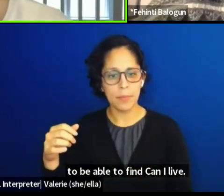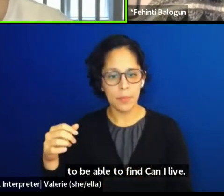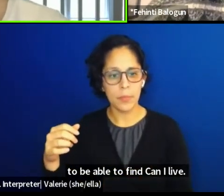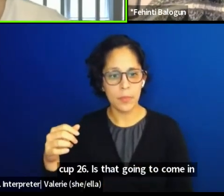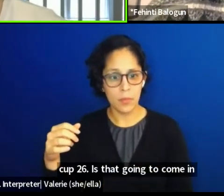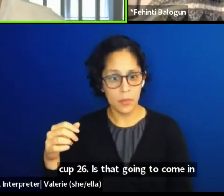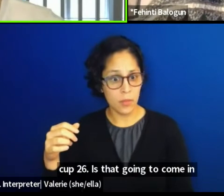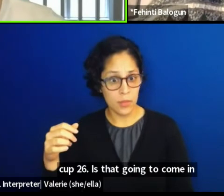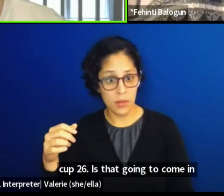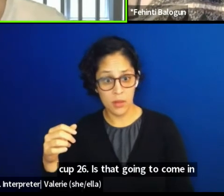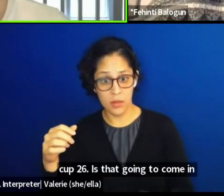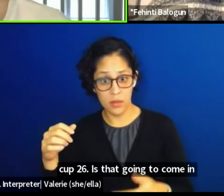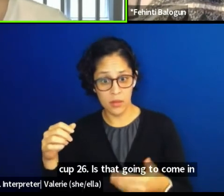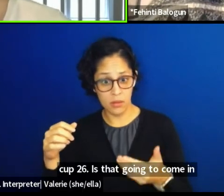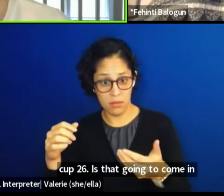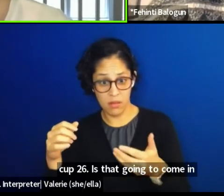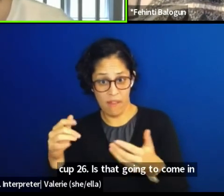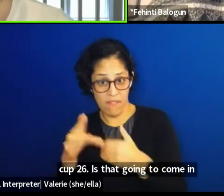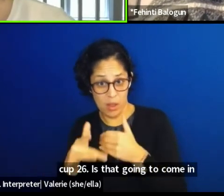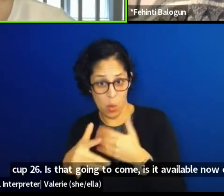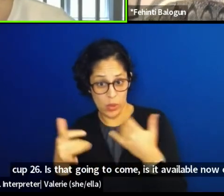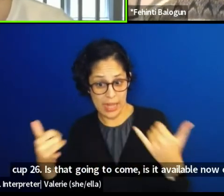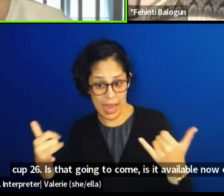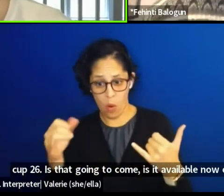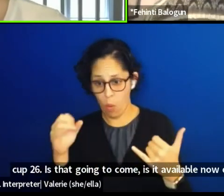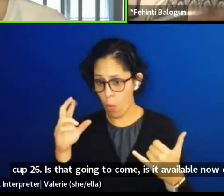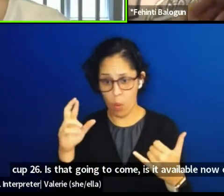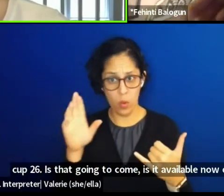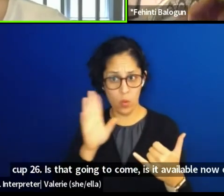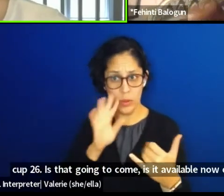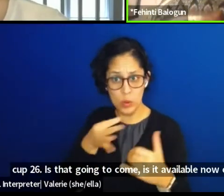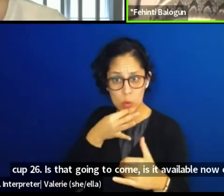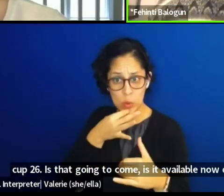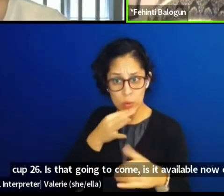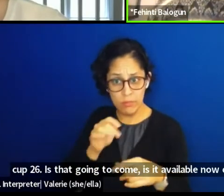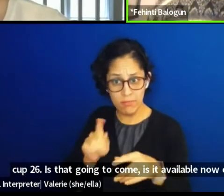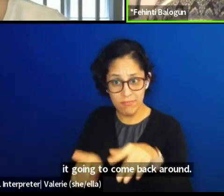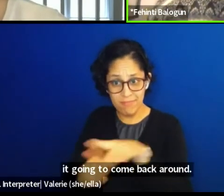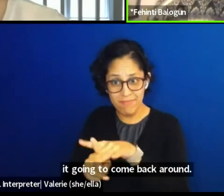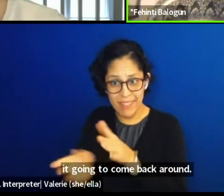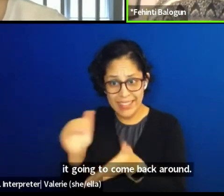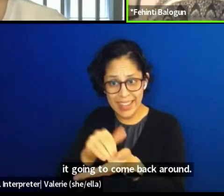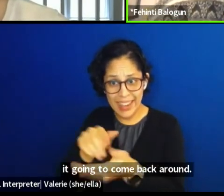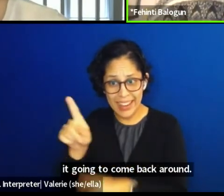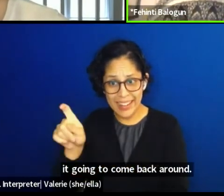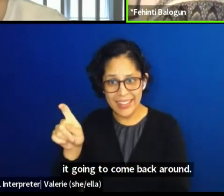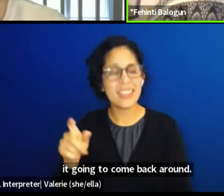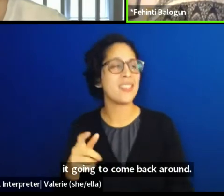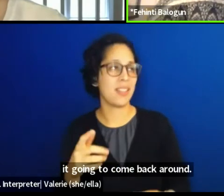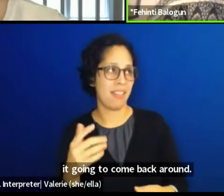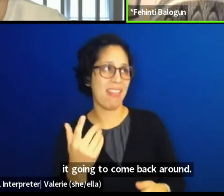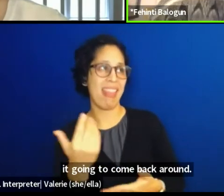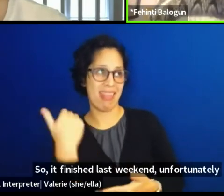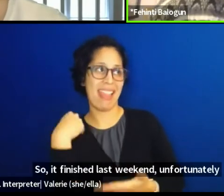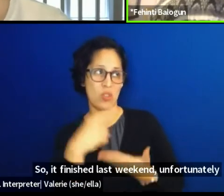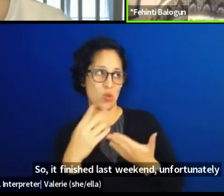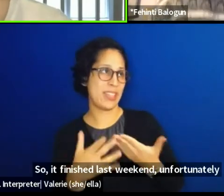Is it available now or is it gonna come back around? So it finished last weekend, unfortunately,